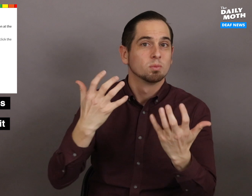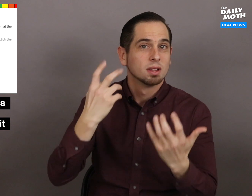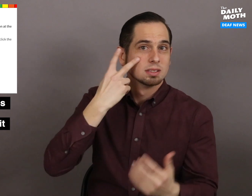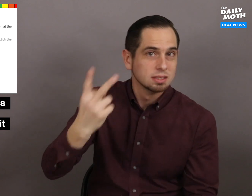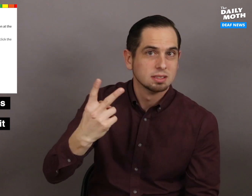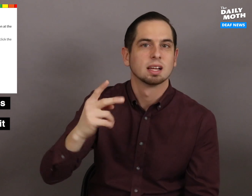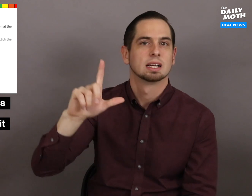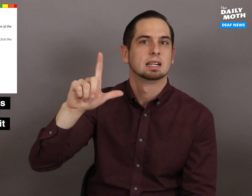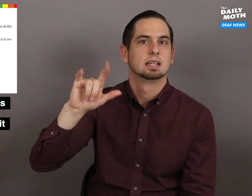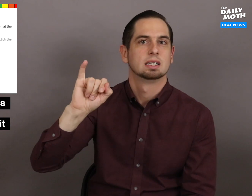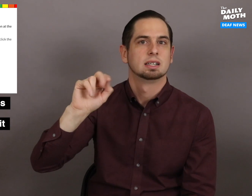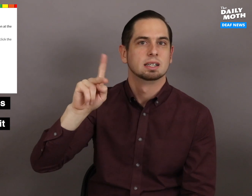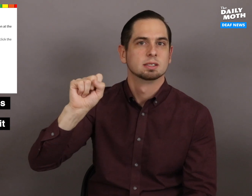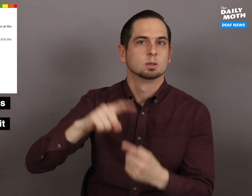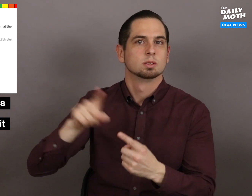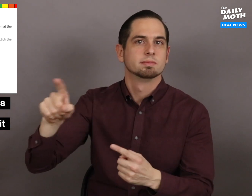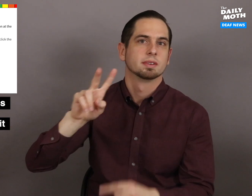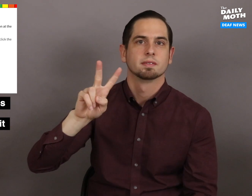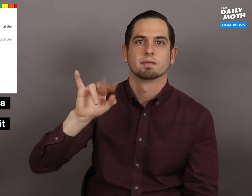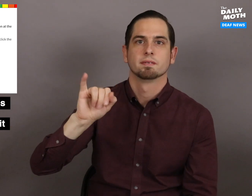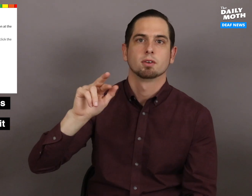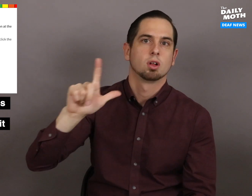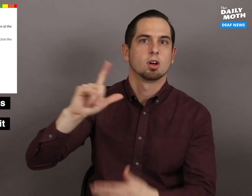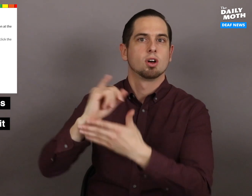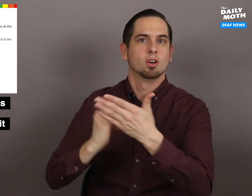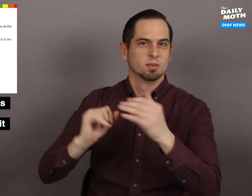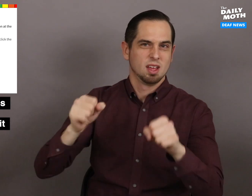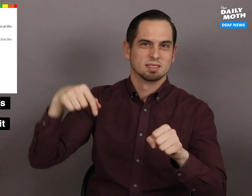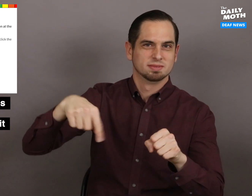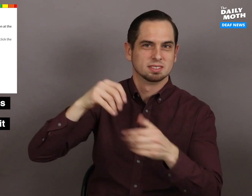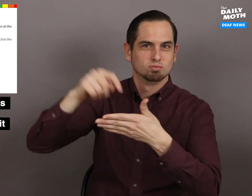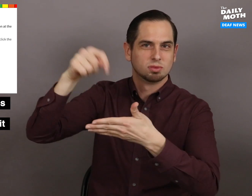The links to DQRC's Facebook page and to the virtual art